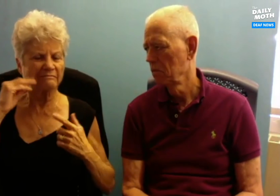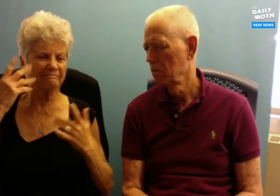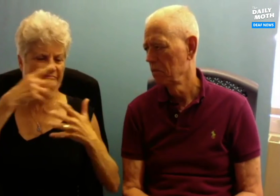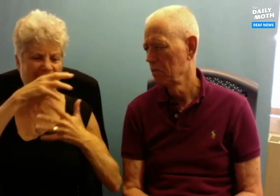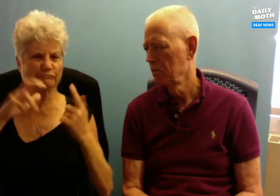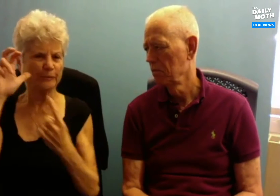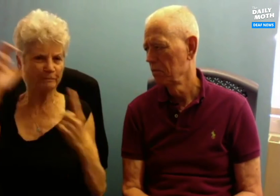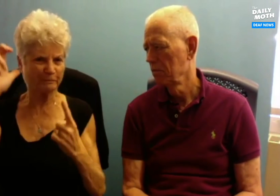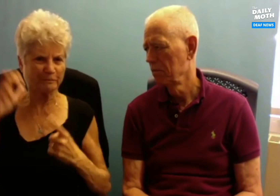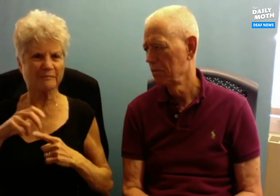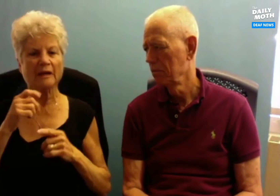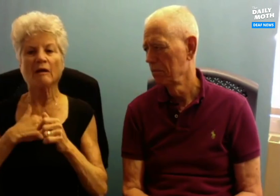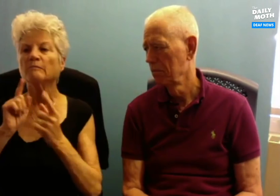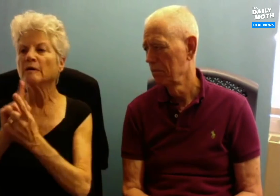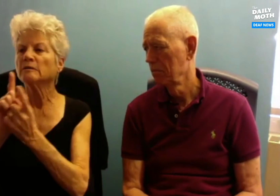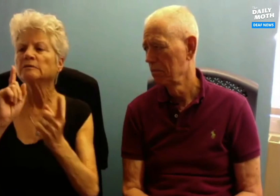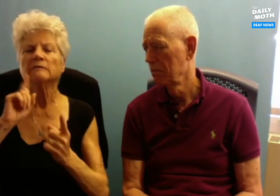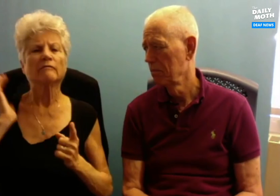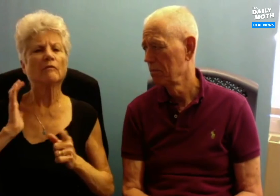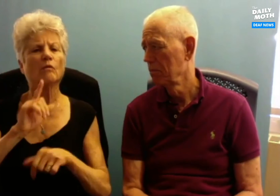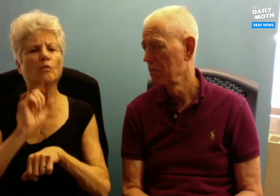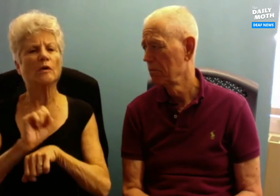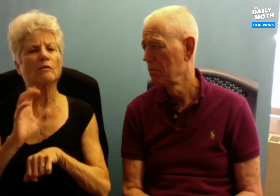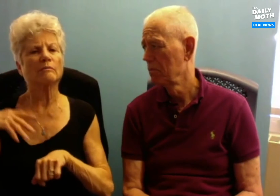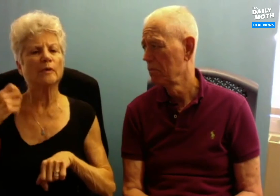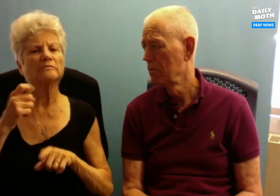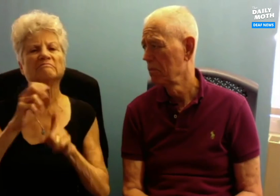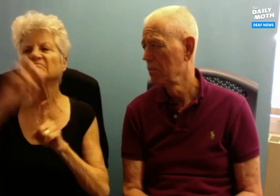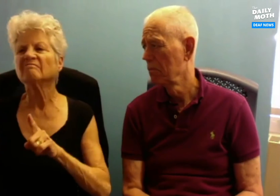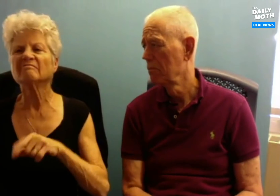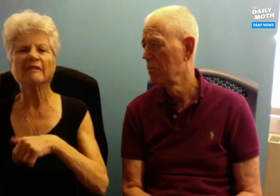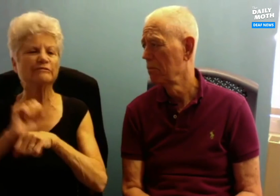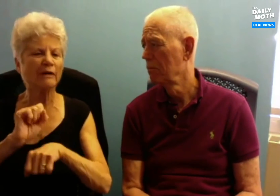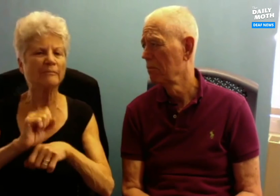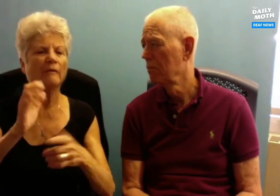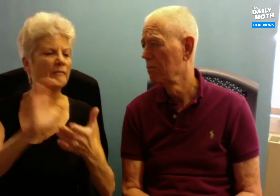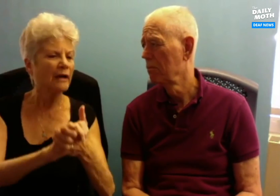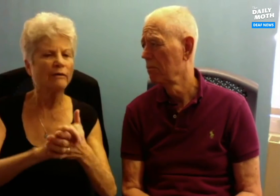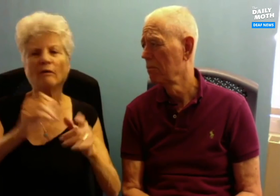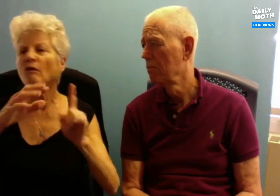these experiences and all...just Champ! Every deaf person I've met who's worked at The Washington Post, but left for another job, or they got married or